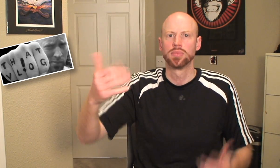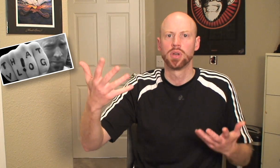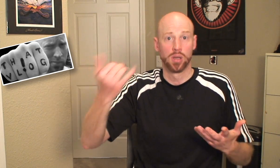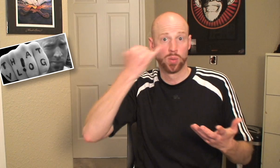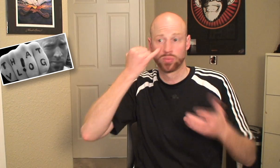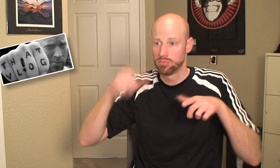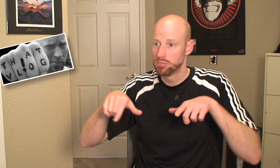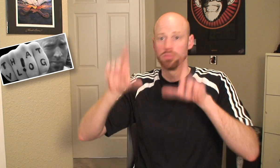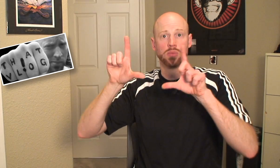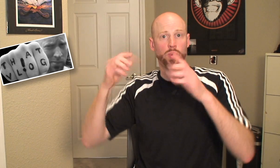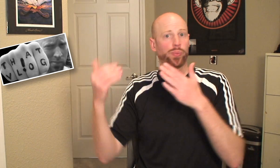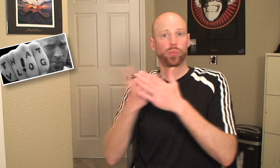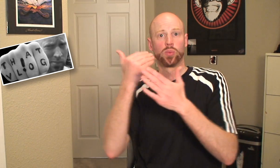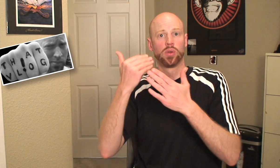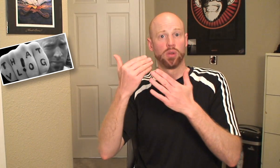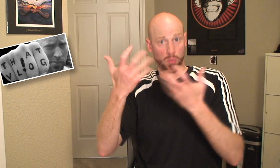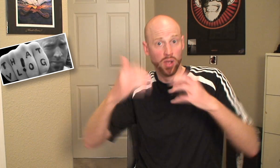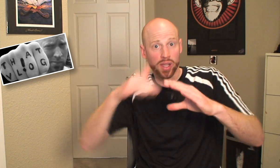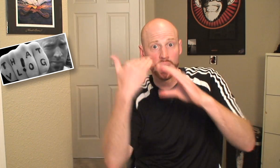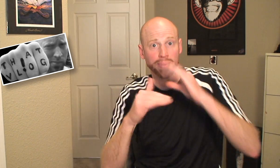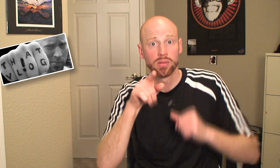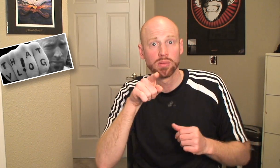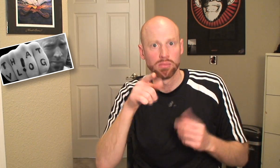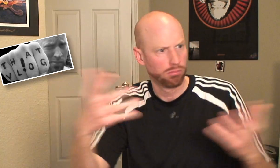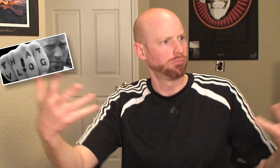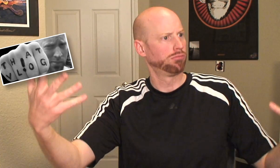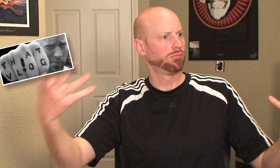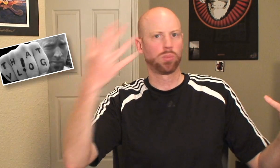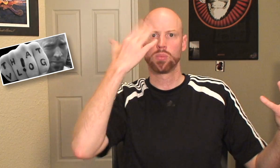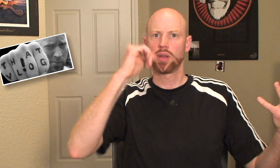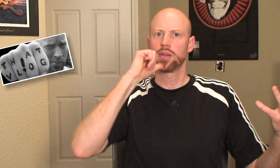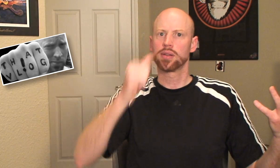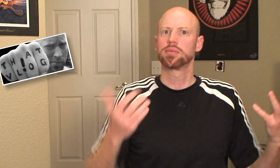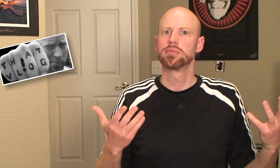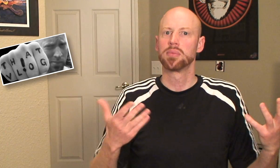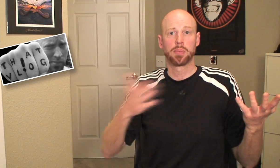when new episodes of That!Vlog come out - yeah, why not?! -